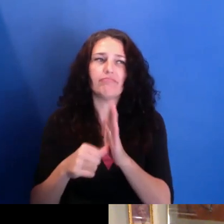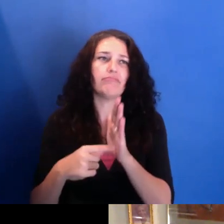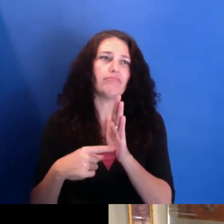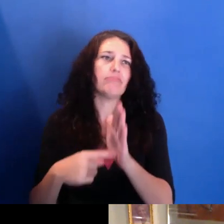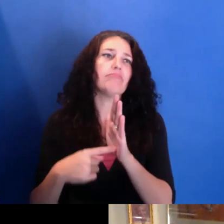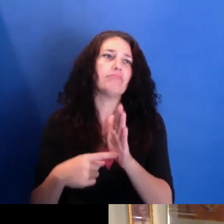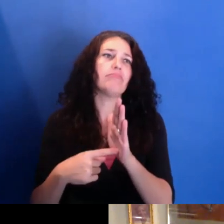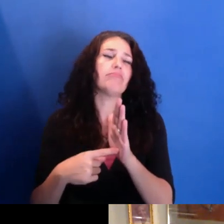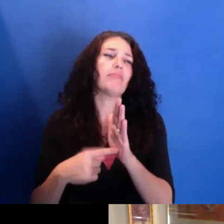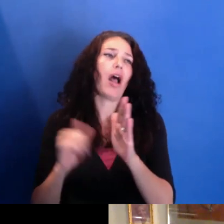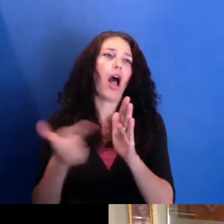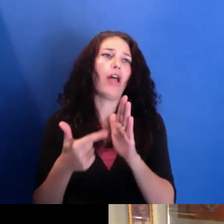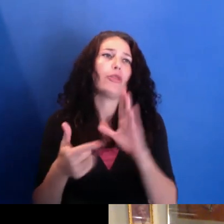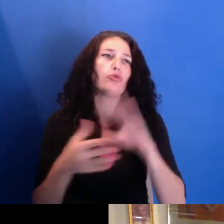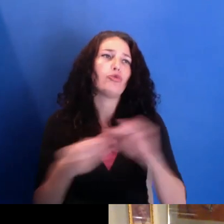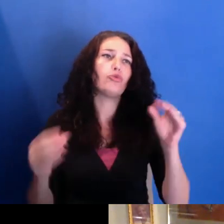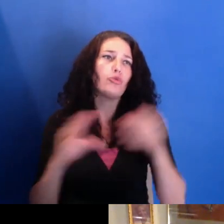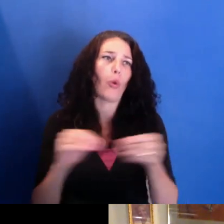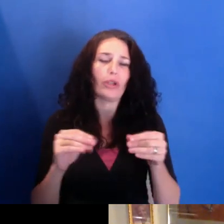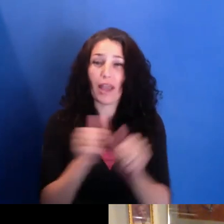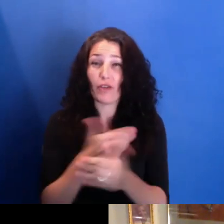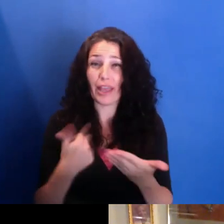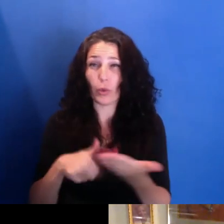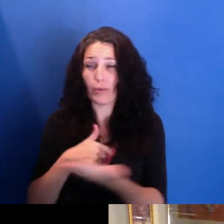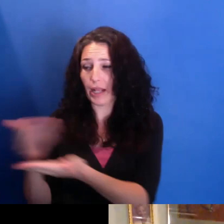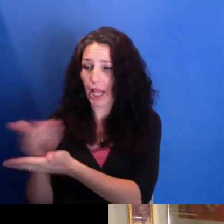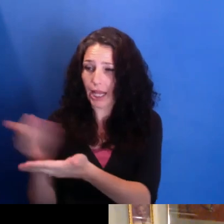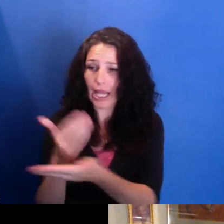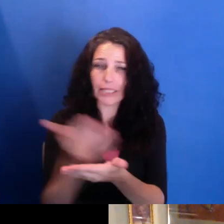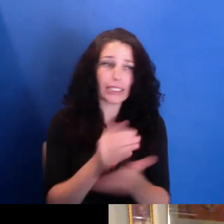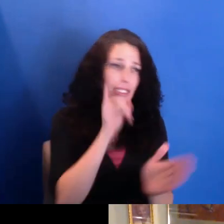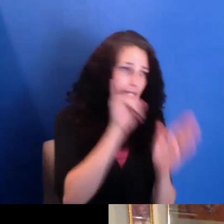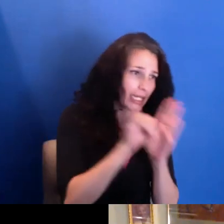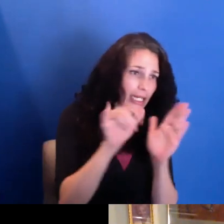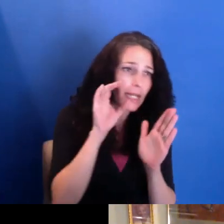through the images and the personal archives of the people who were telling us the stories.